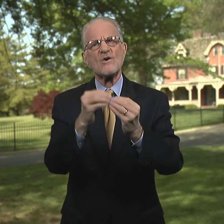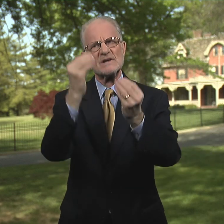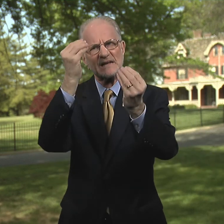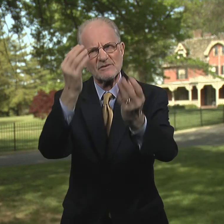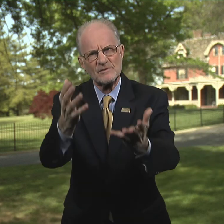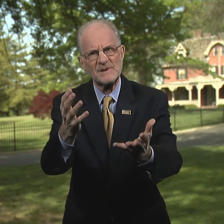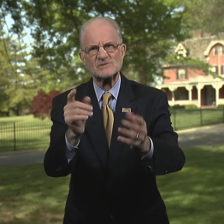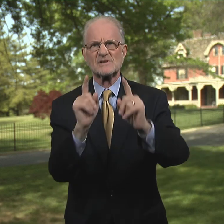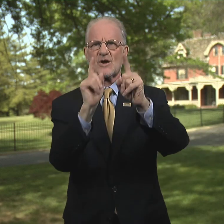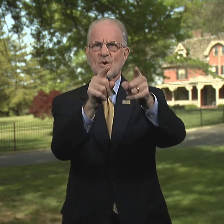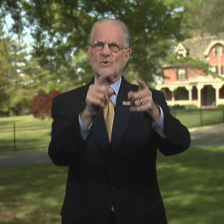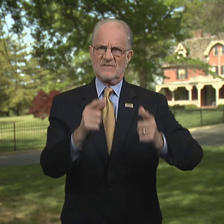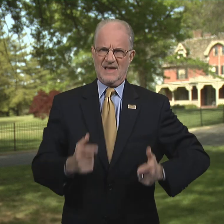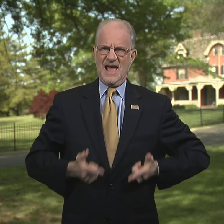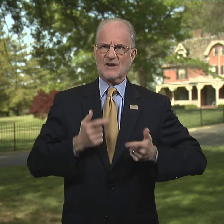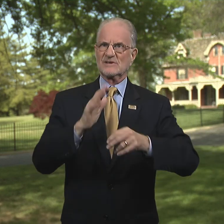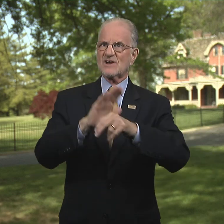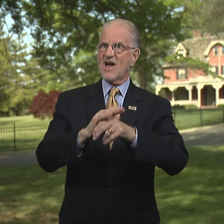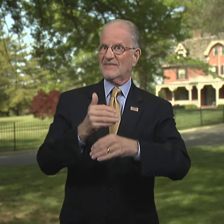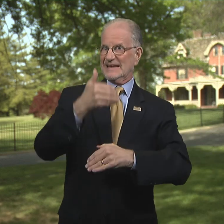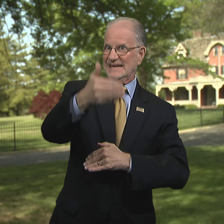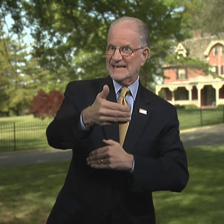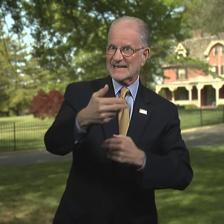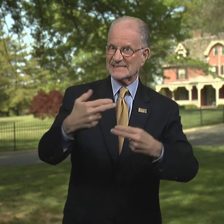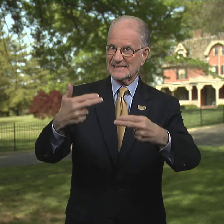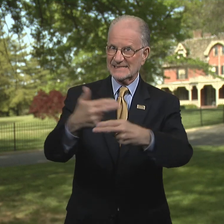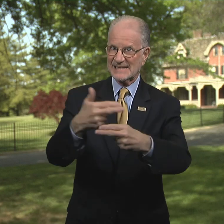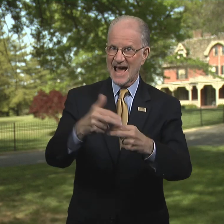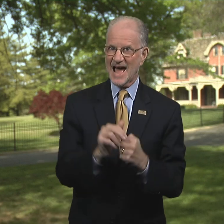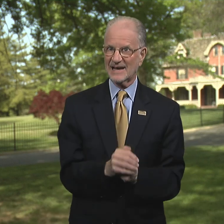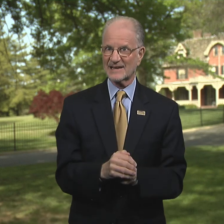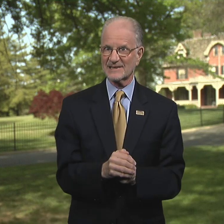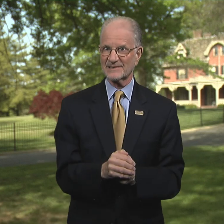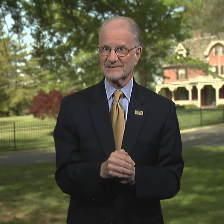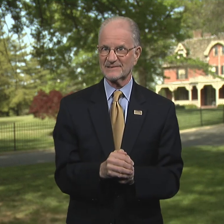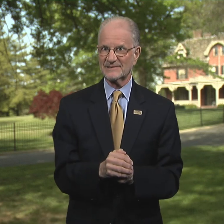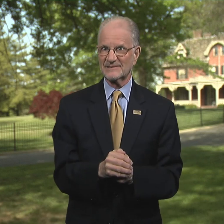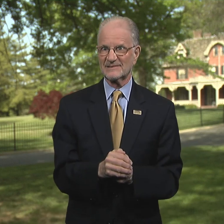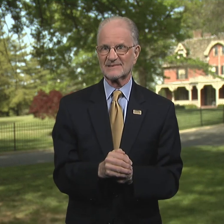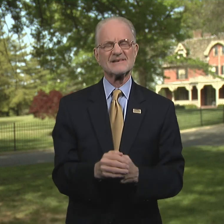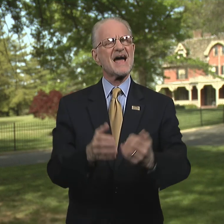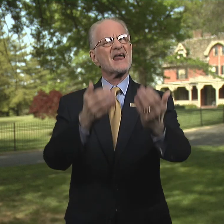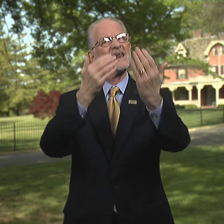For more information, go to the address on the next slide.